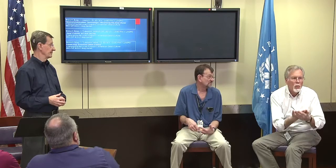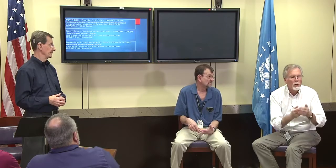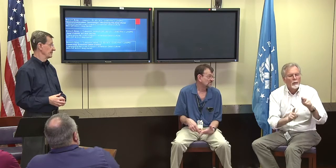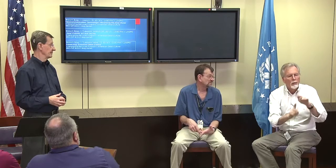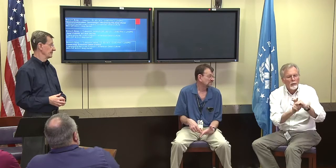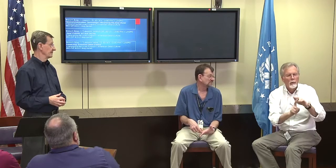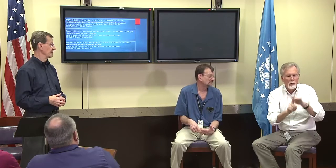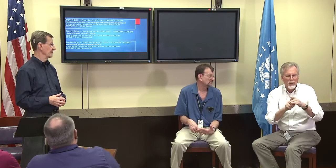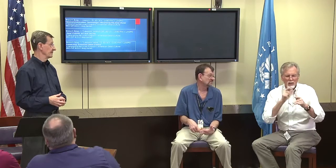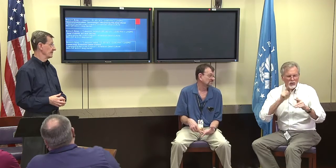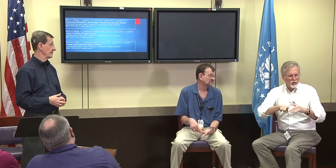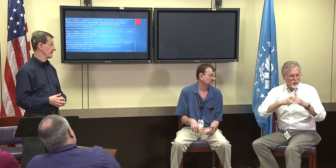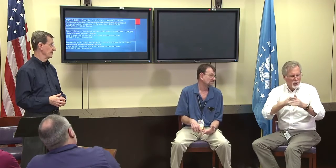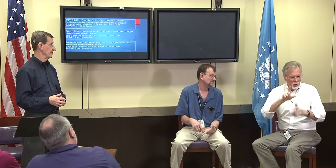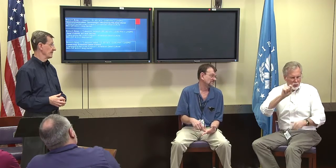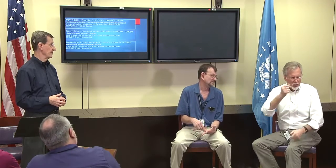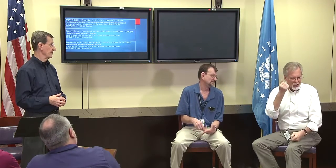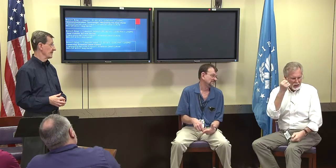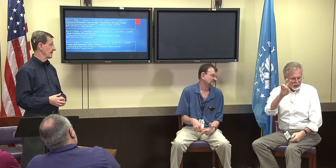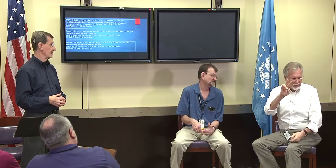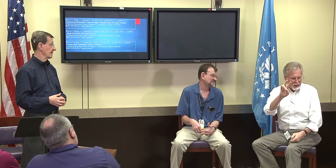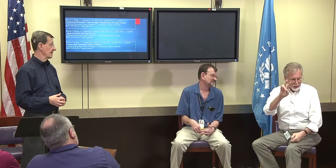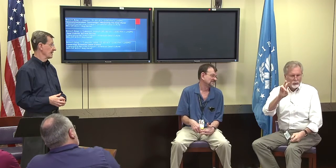some of the like online video.